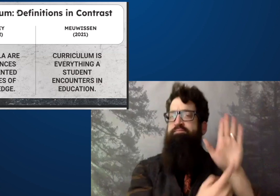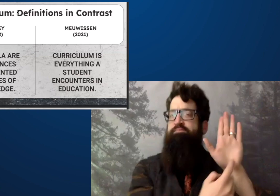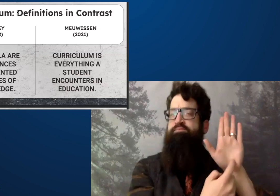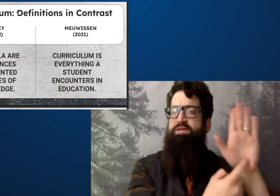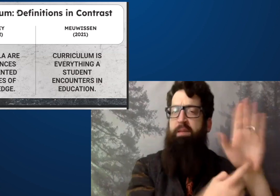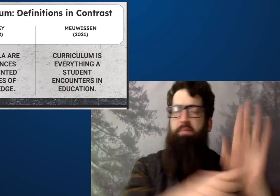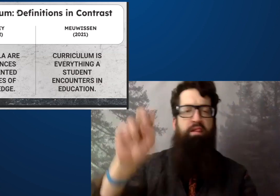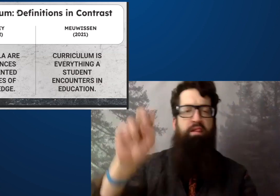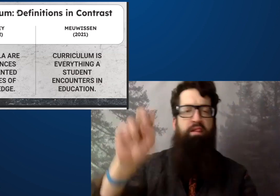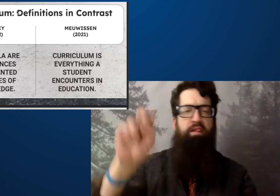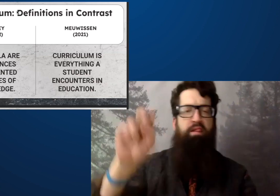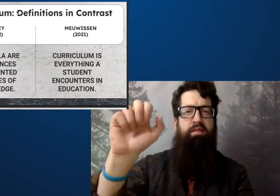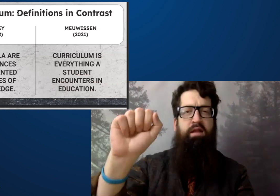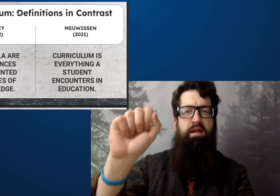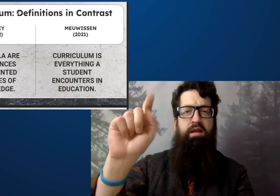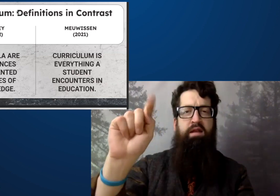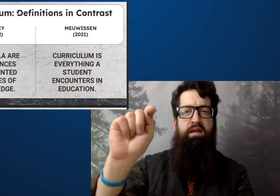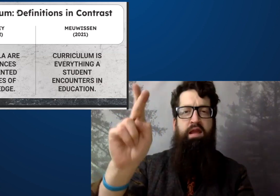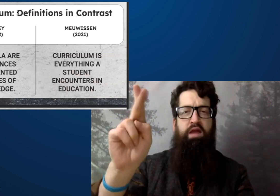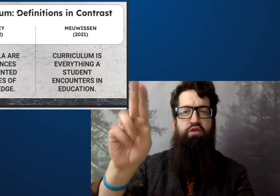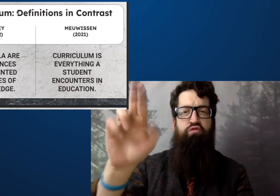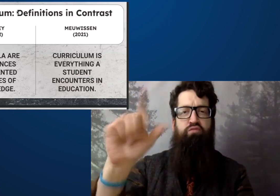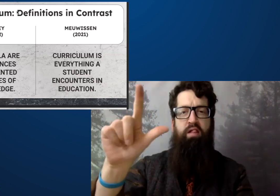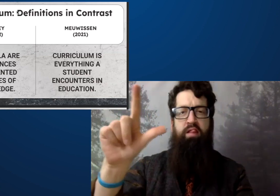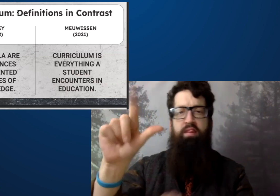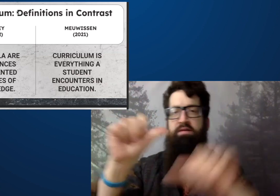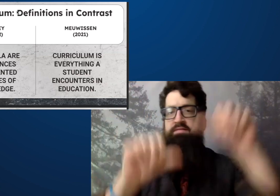Interpreter dismissed that